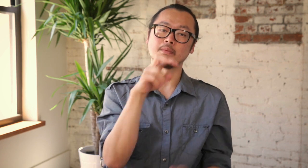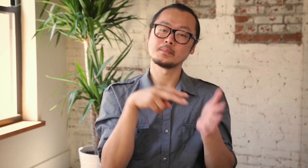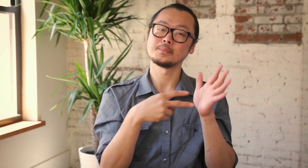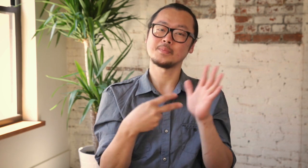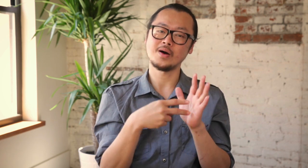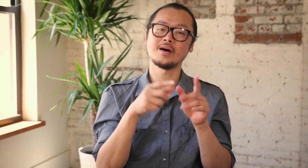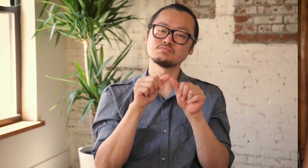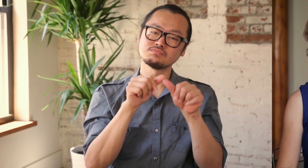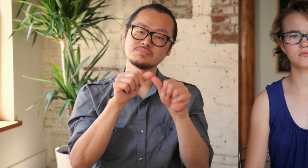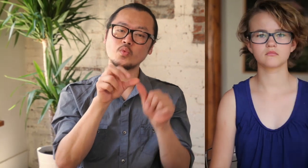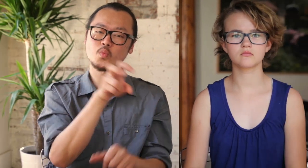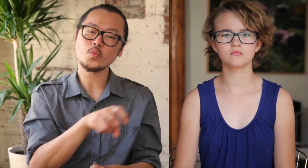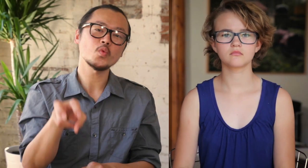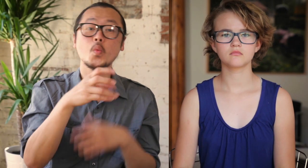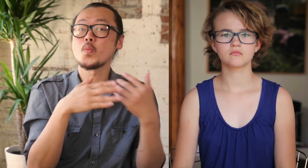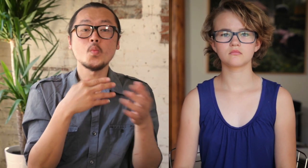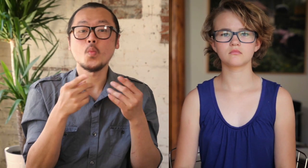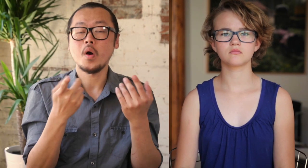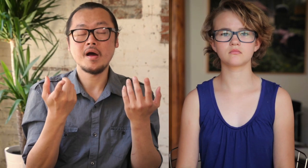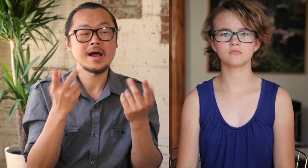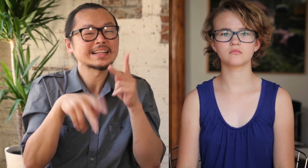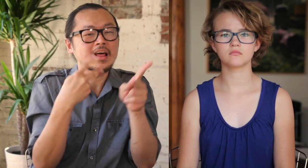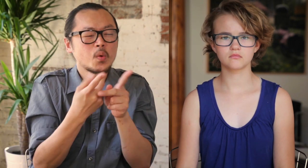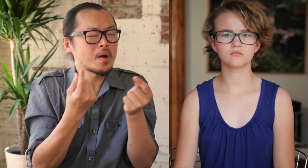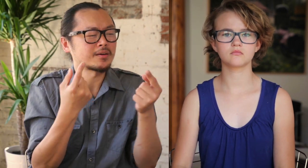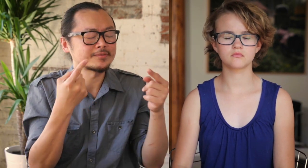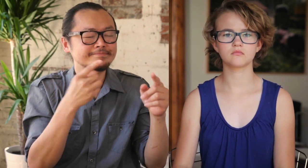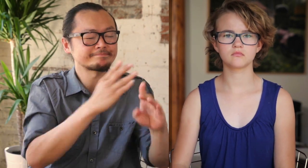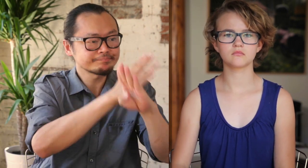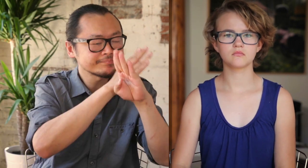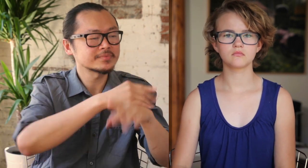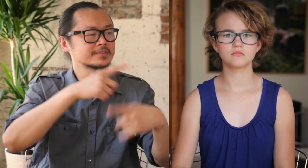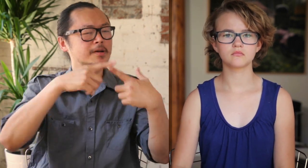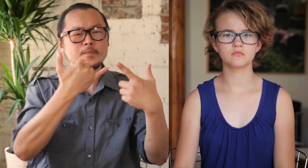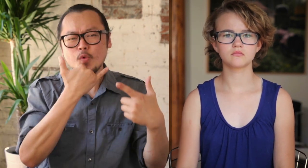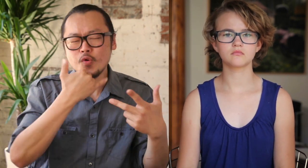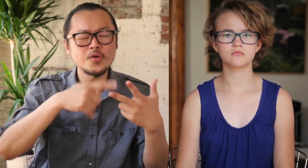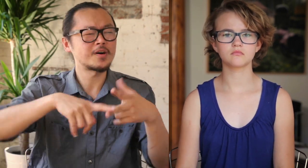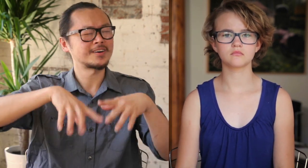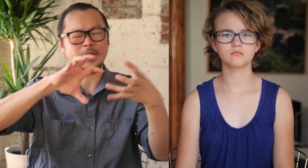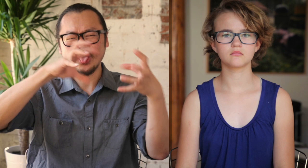Life is a journey, no matter what obstacles or mistakes you might make along the way.